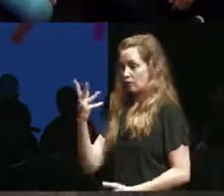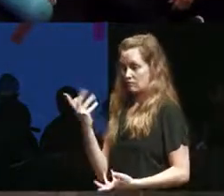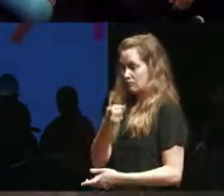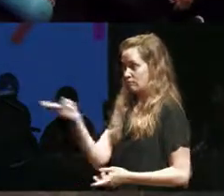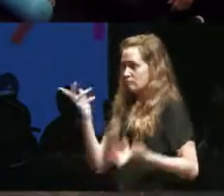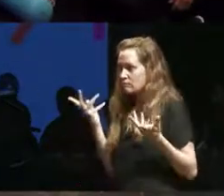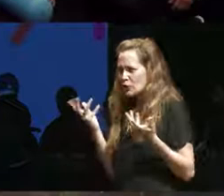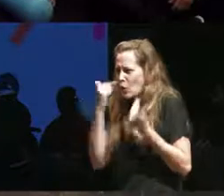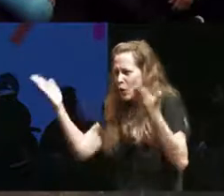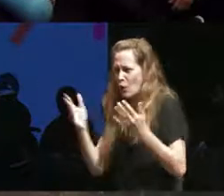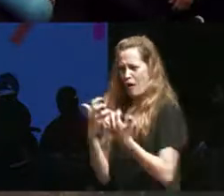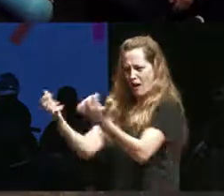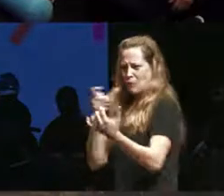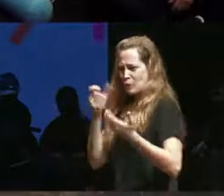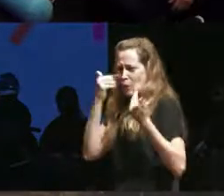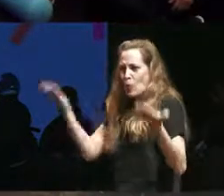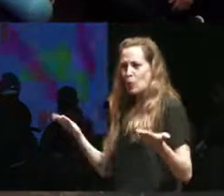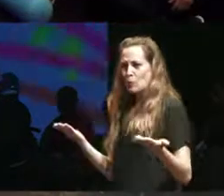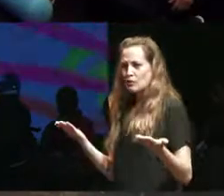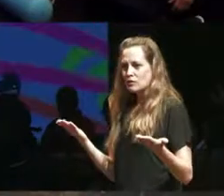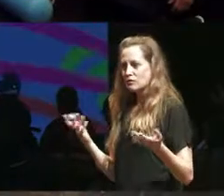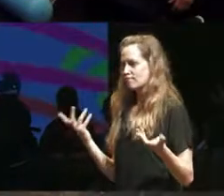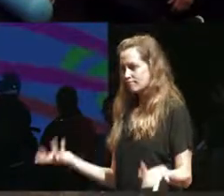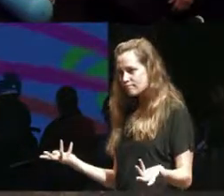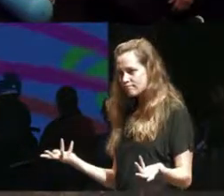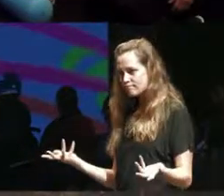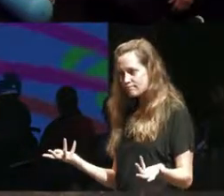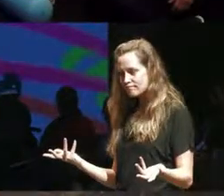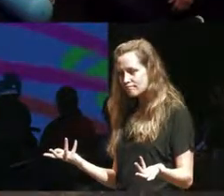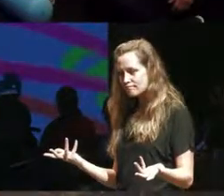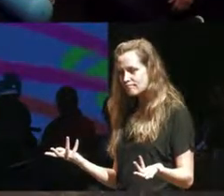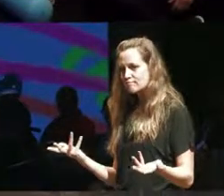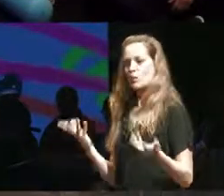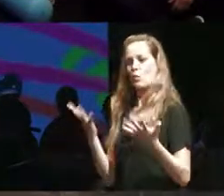who so there's so much work that goes into making it the same even though we